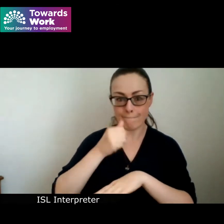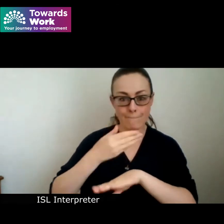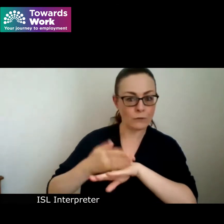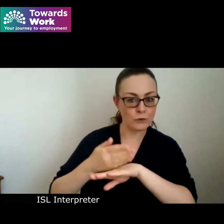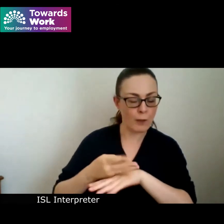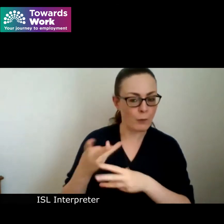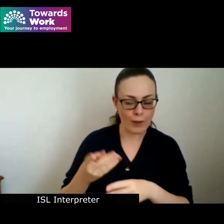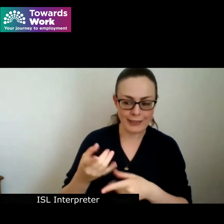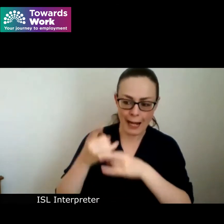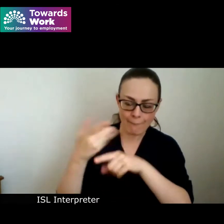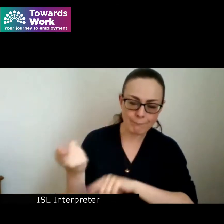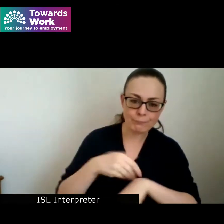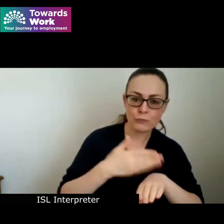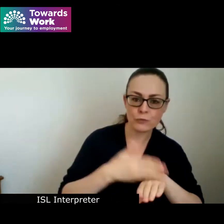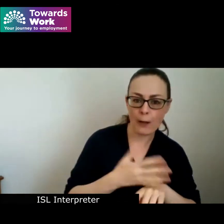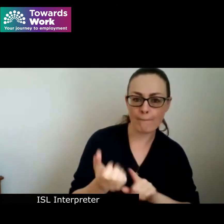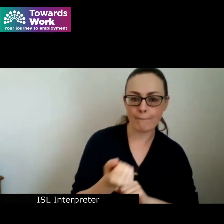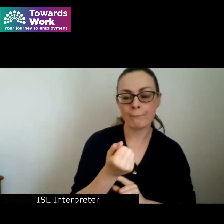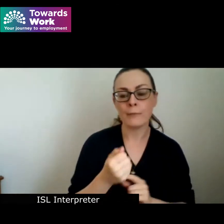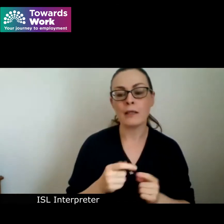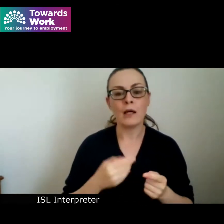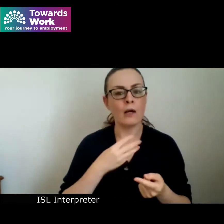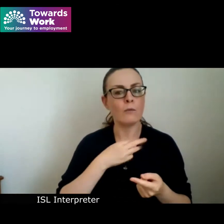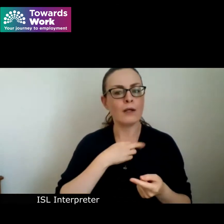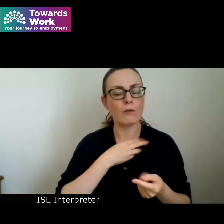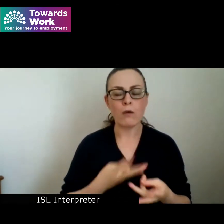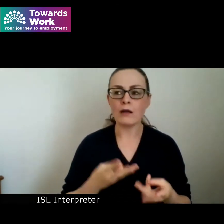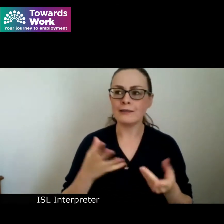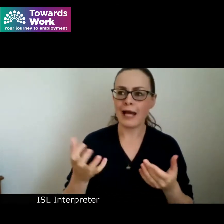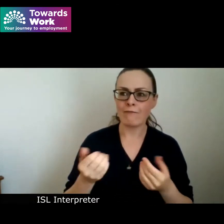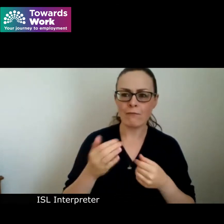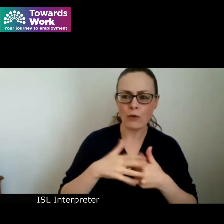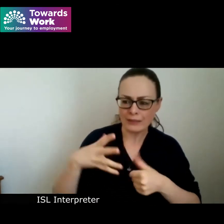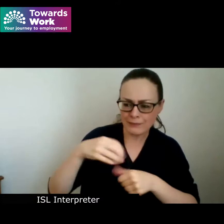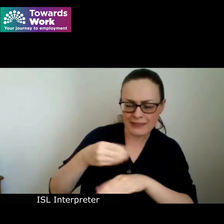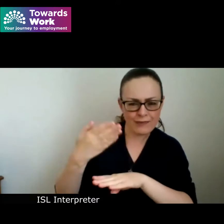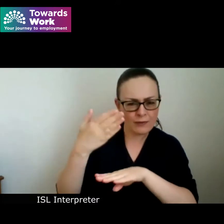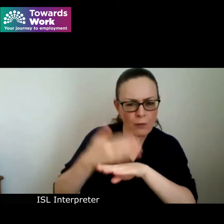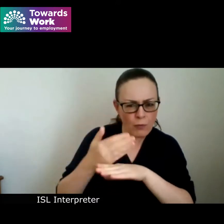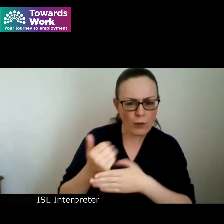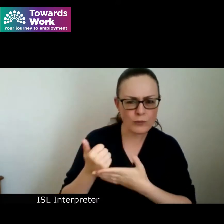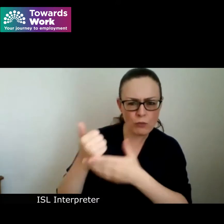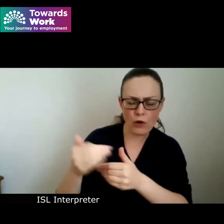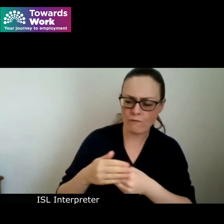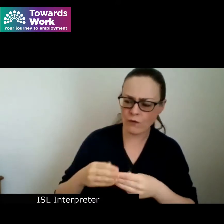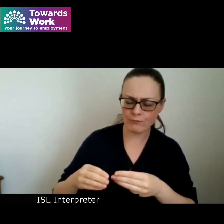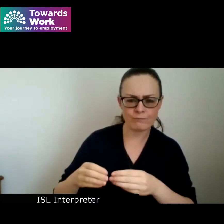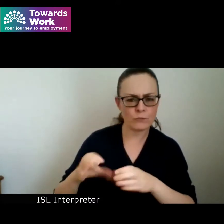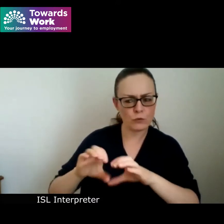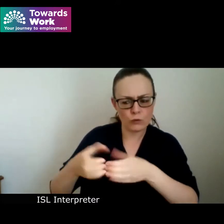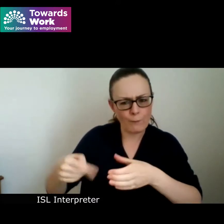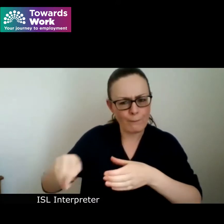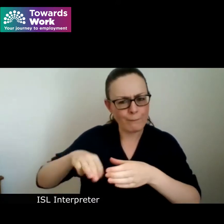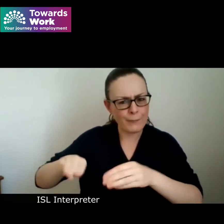commitment to extend targeted employment supports to groups facing challenges entering the workforce